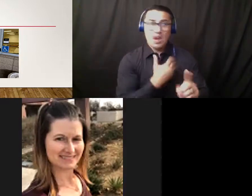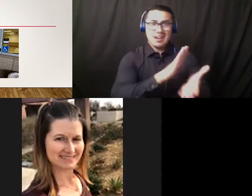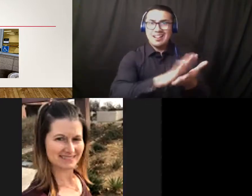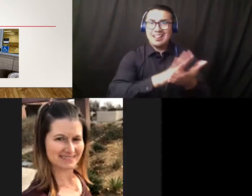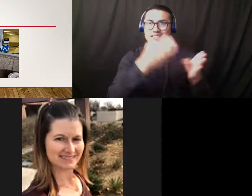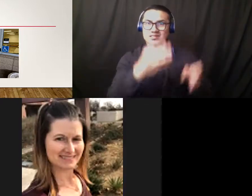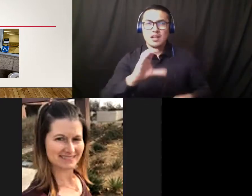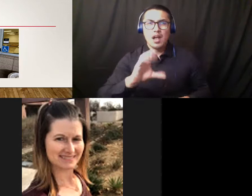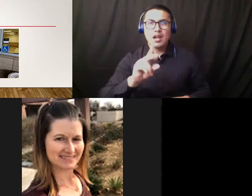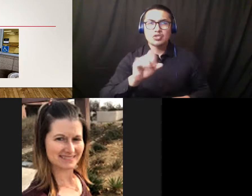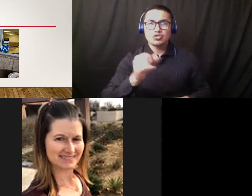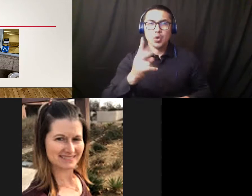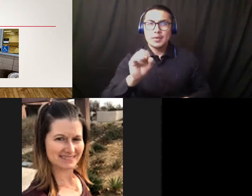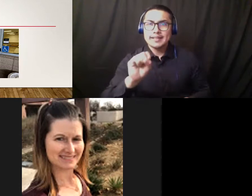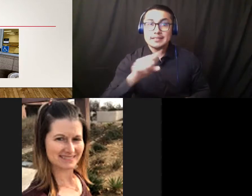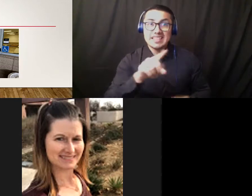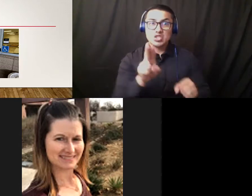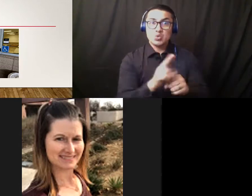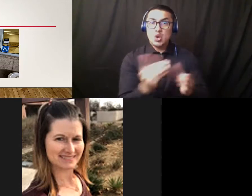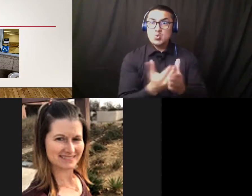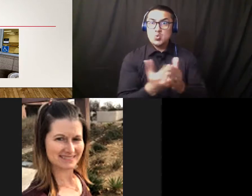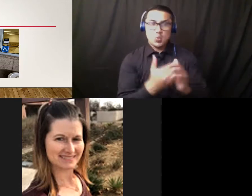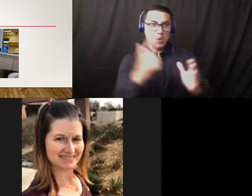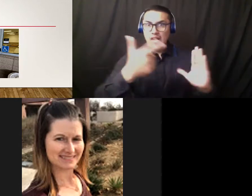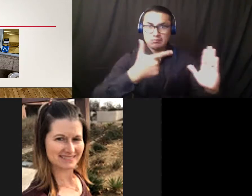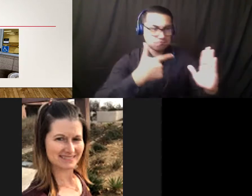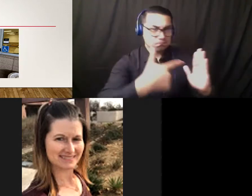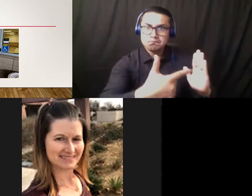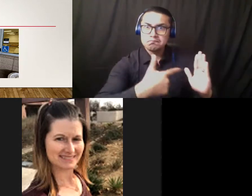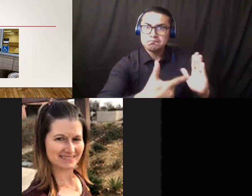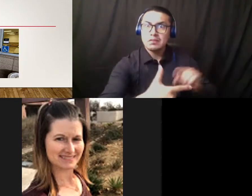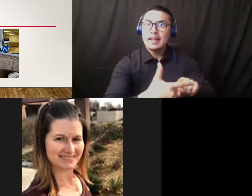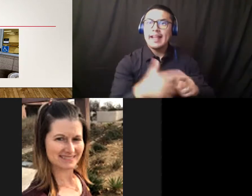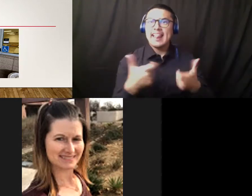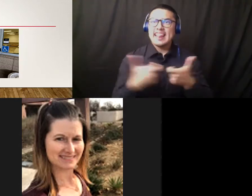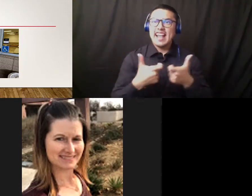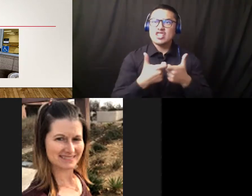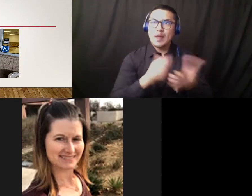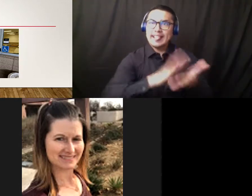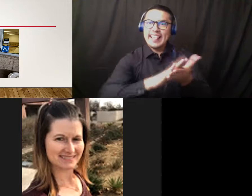spray guns that imparts a static charge to the mist that comes out